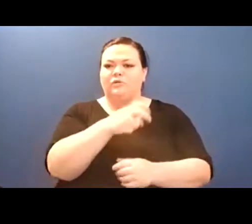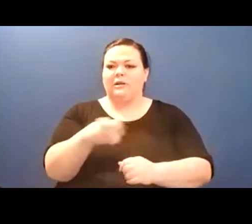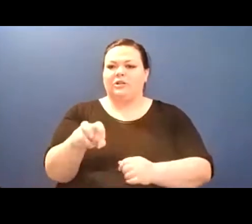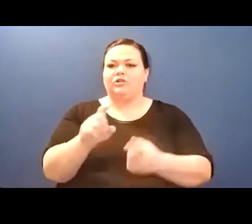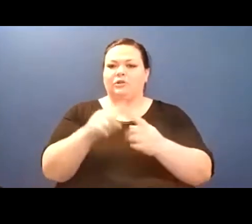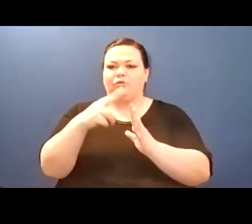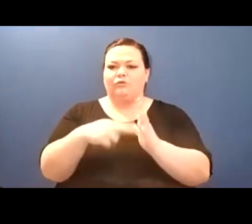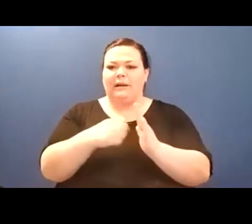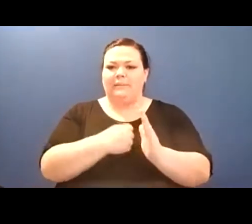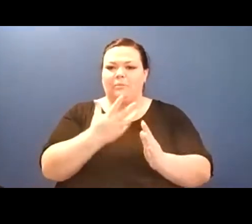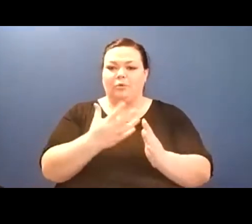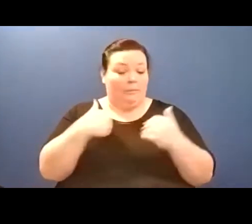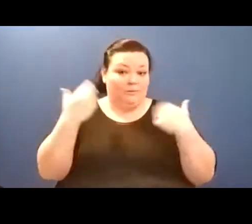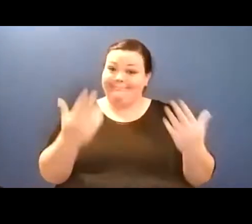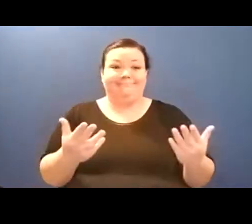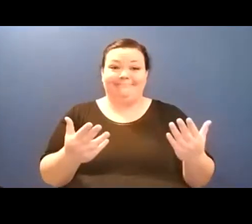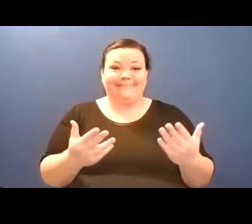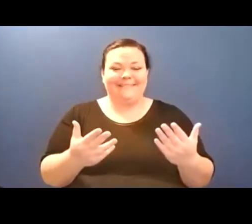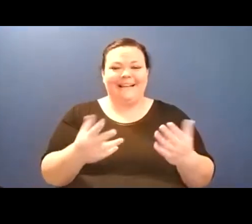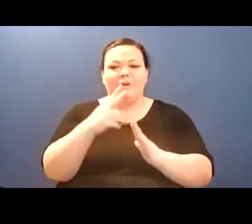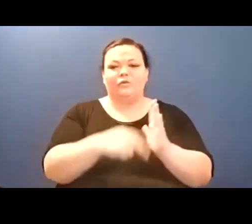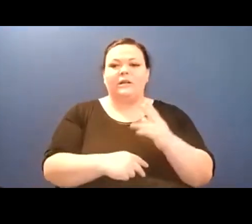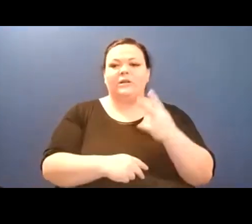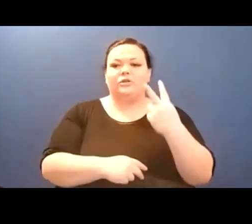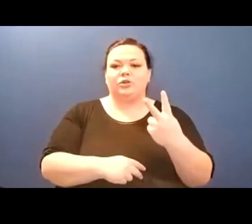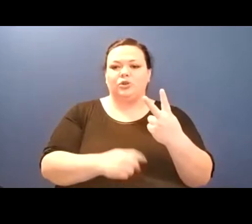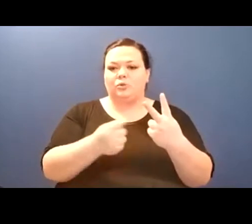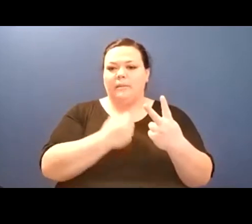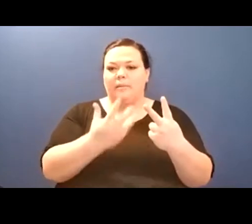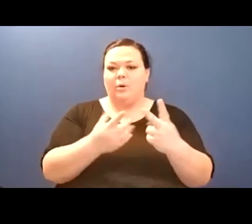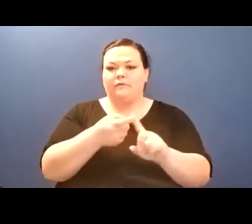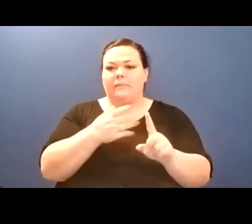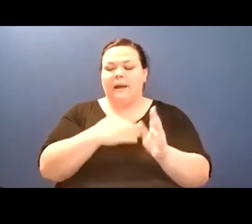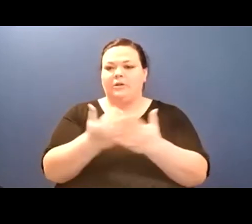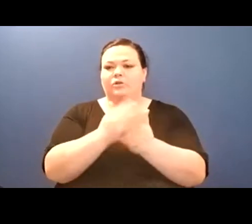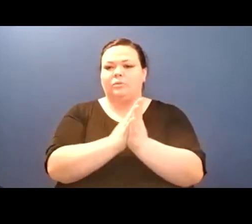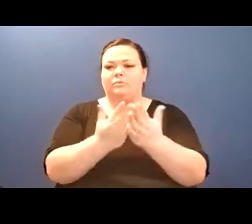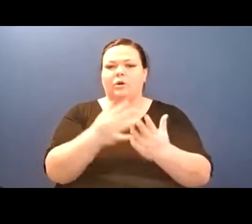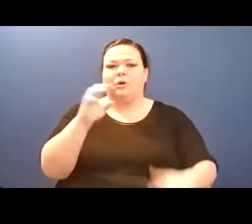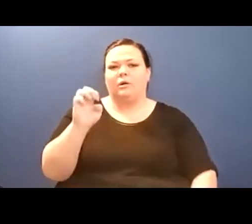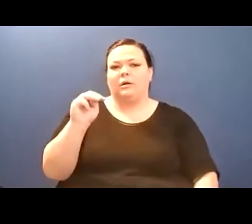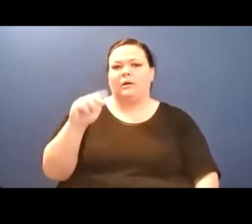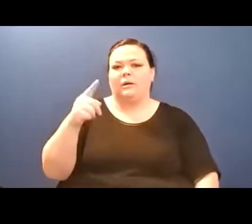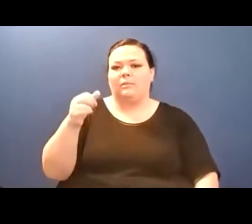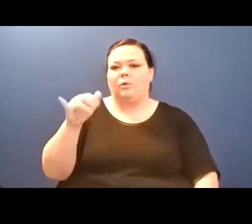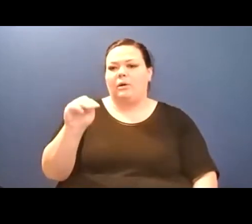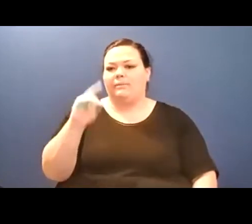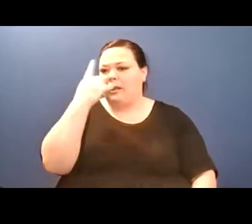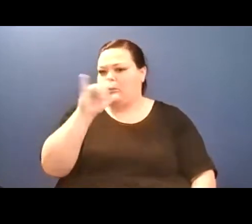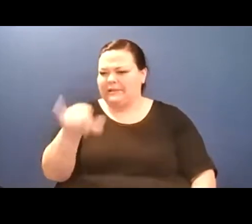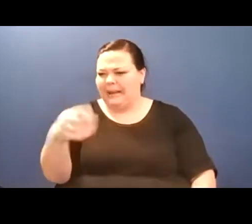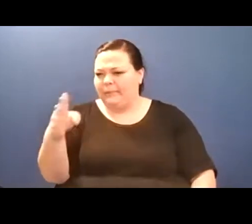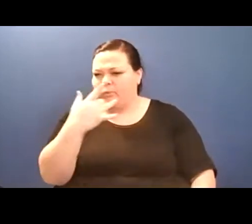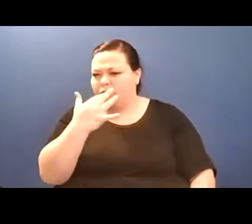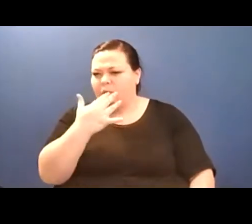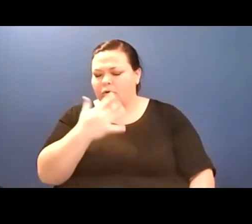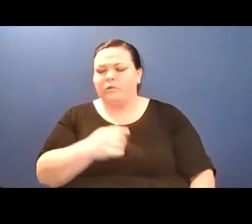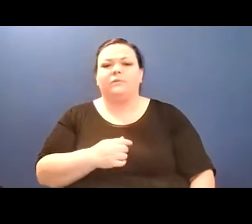here a faith in materials I too cagily profess.// And then 'the sense / faints.'// Fold this.//